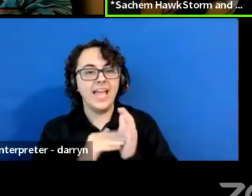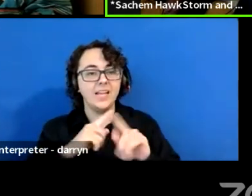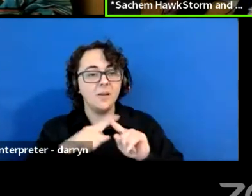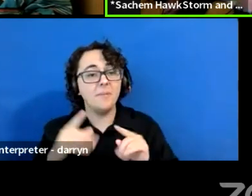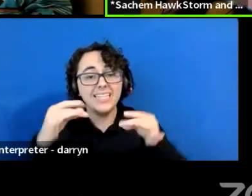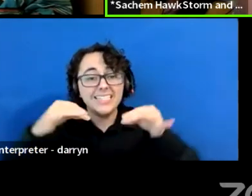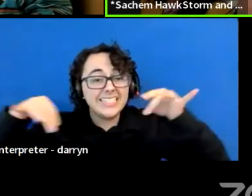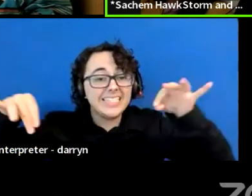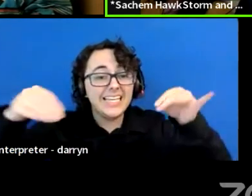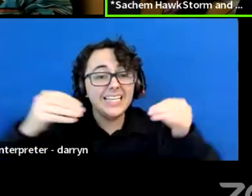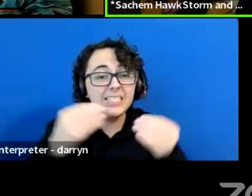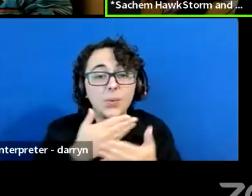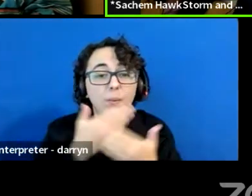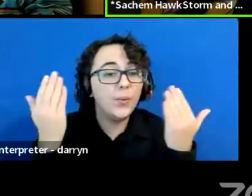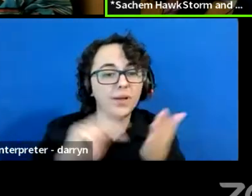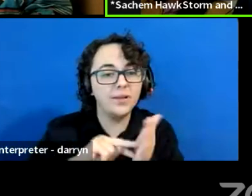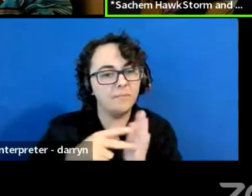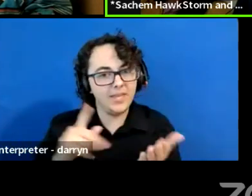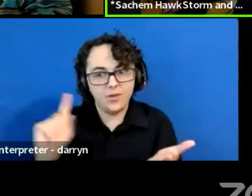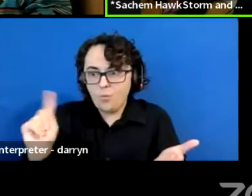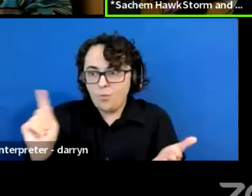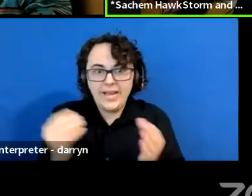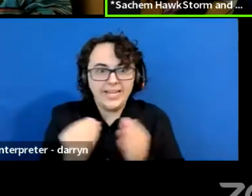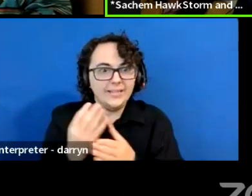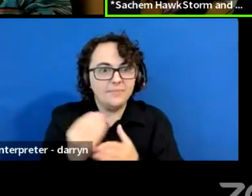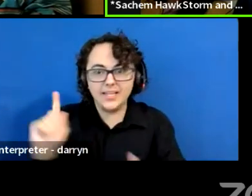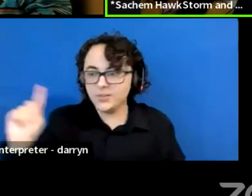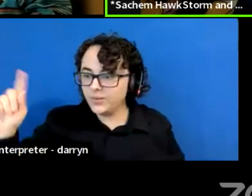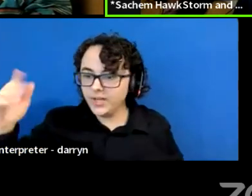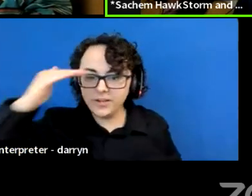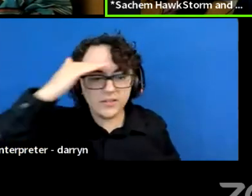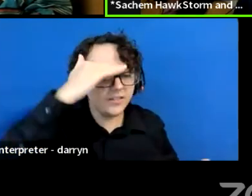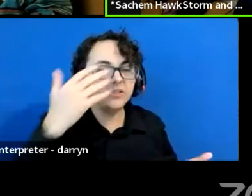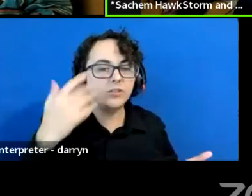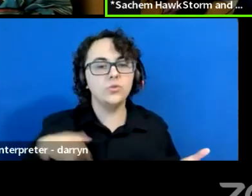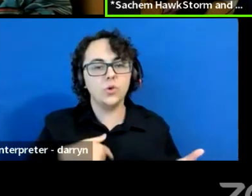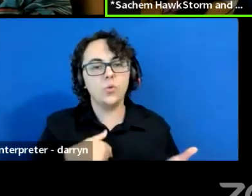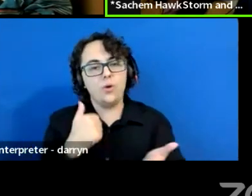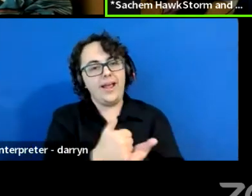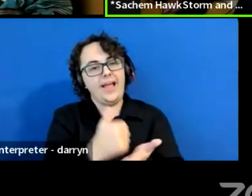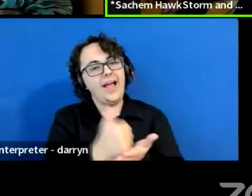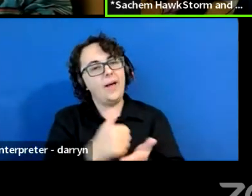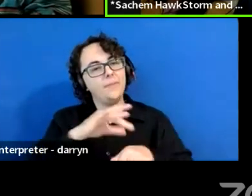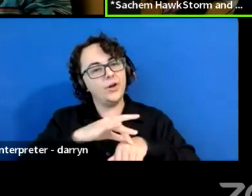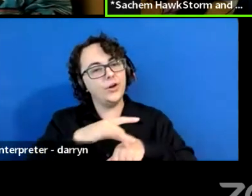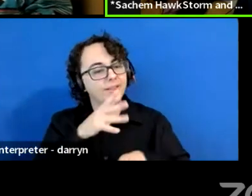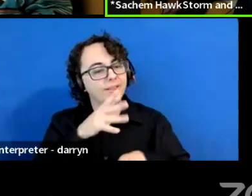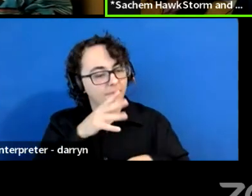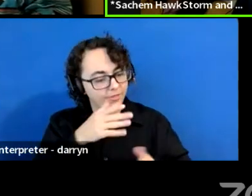So we're assisting her by bringing back all of these seeds and these foods that are meant to be there.